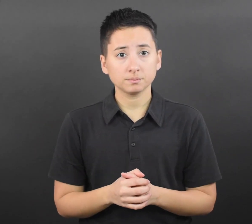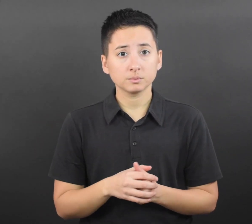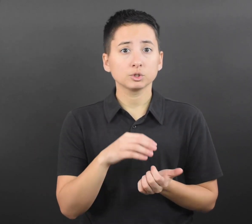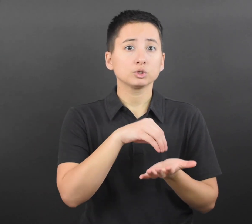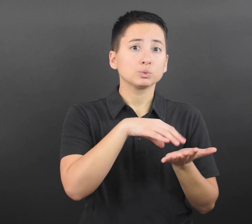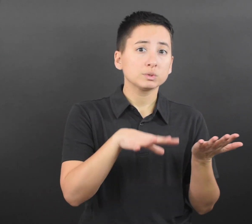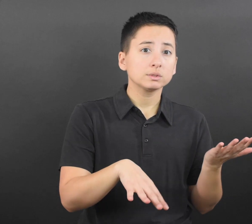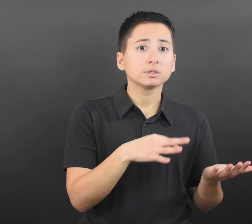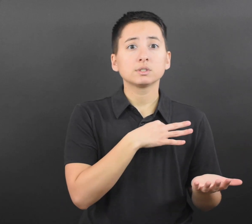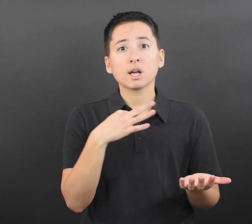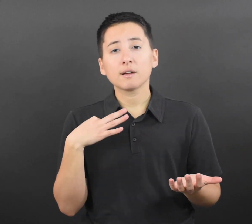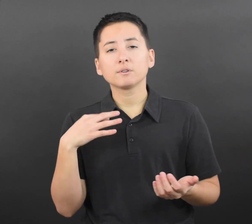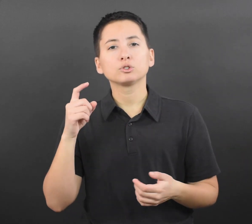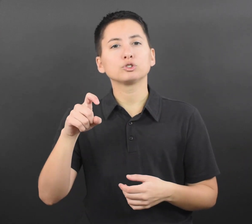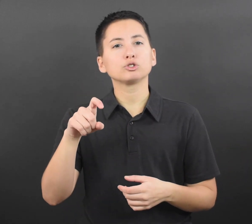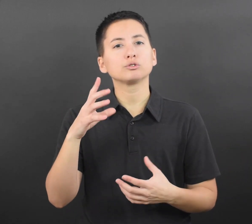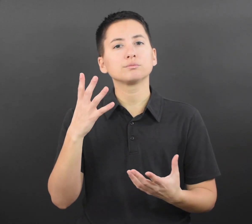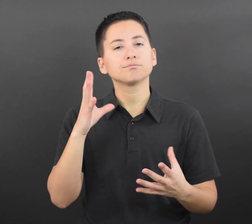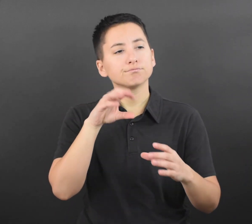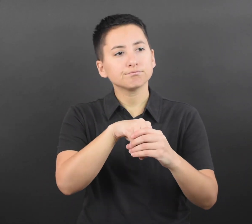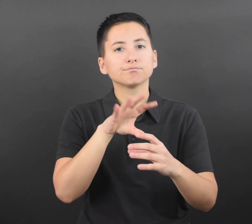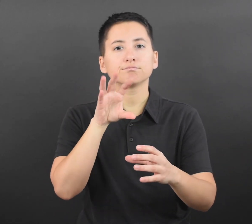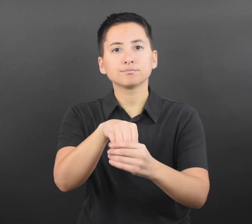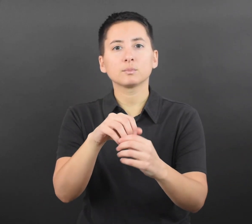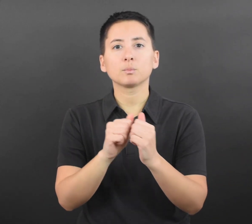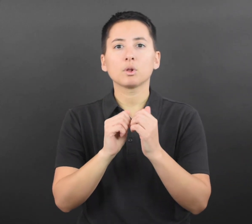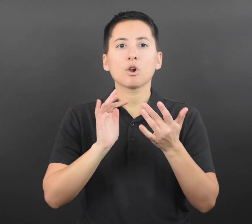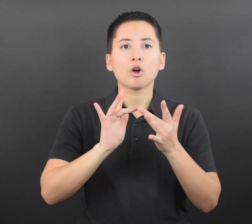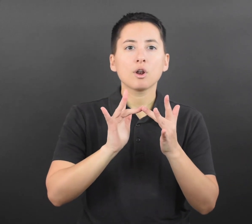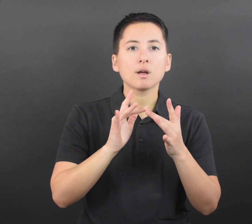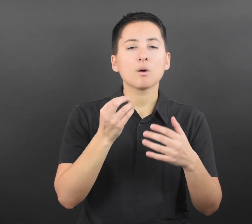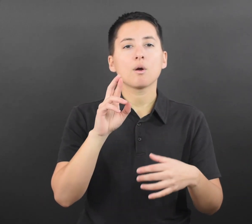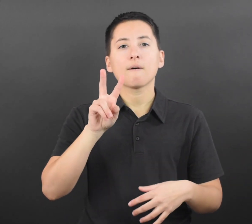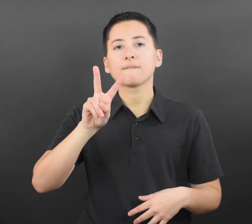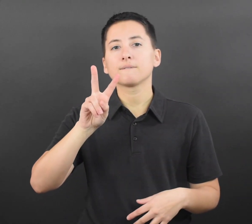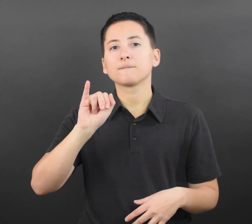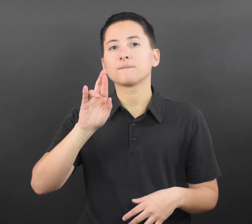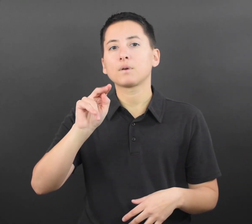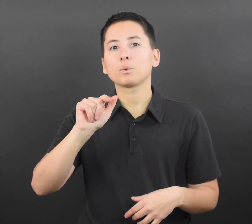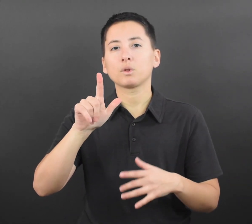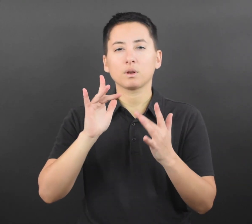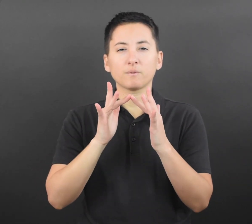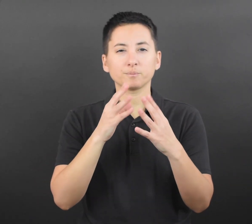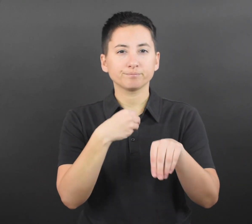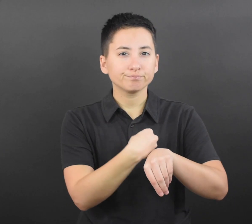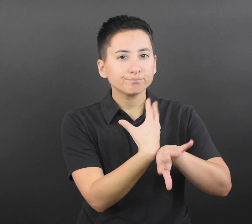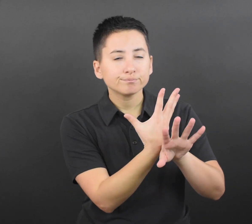A student or staff member should participate in only online or virtual school activities